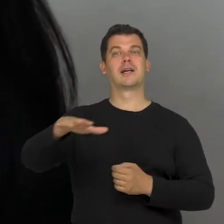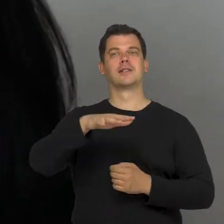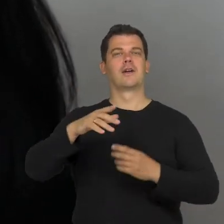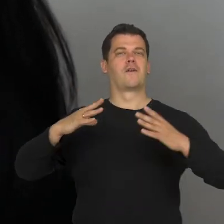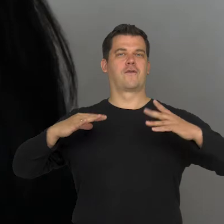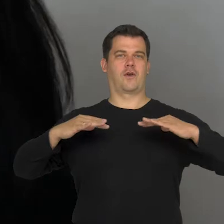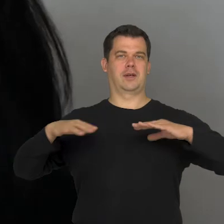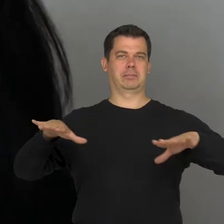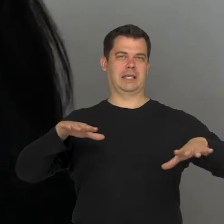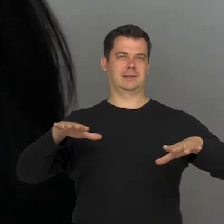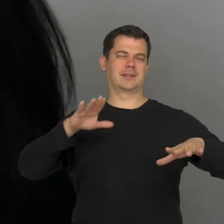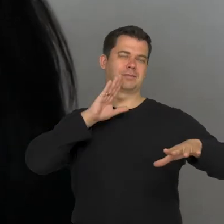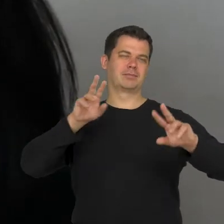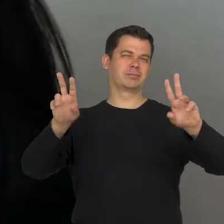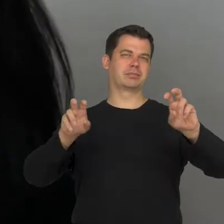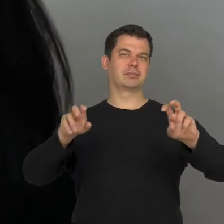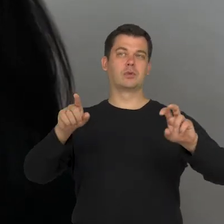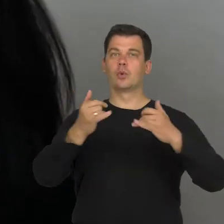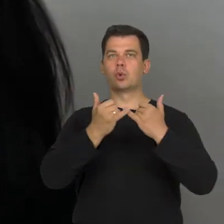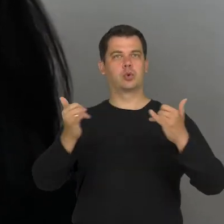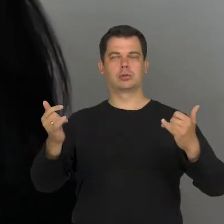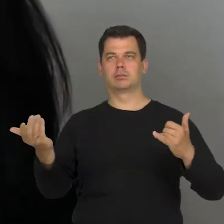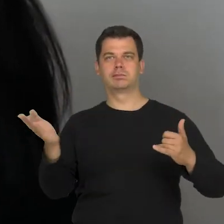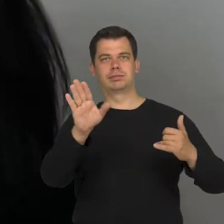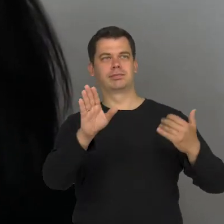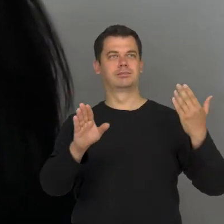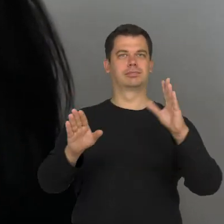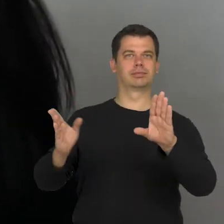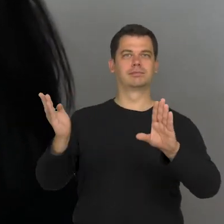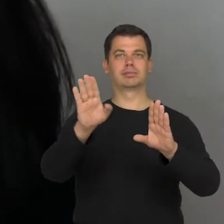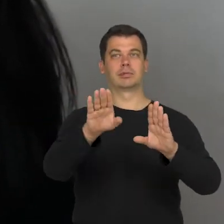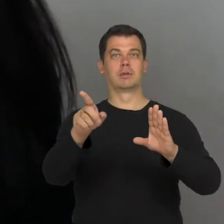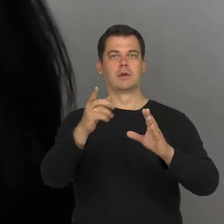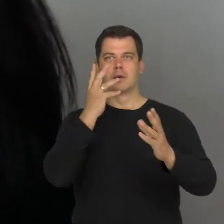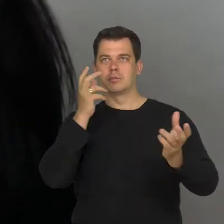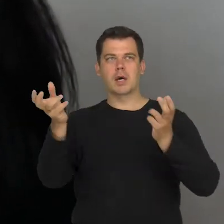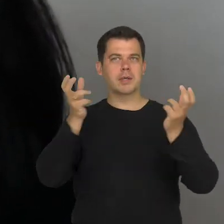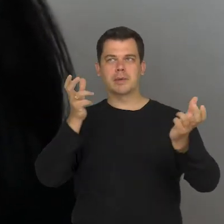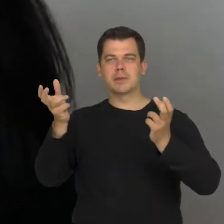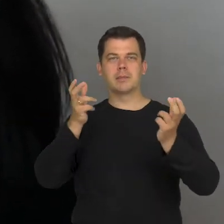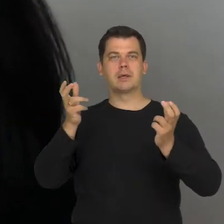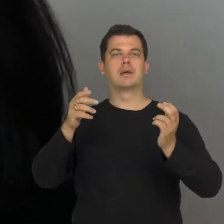spaces in which more and more of these images will find their place, the better the chance is